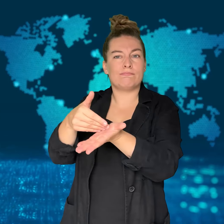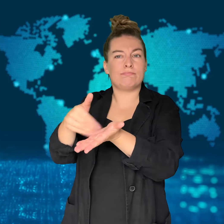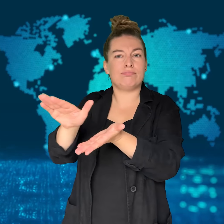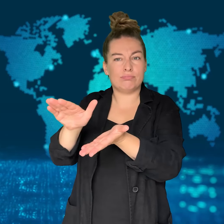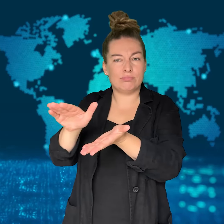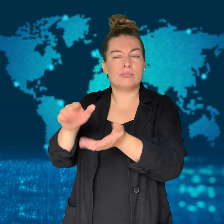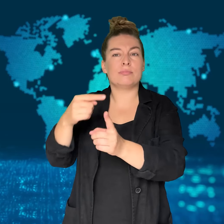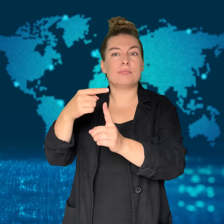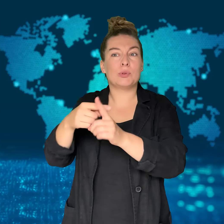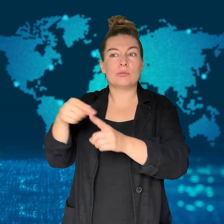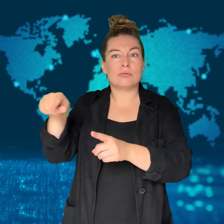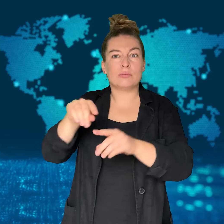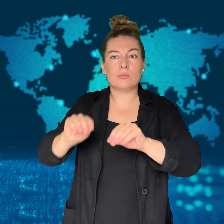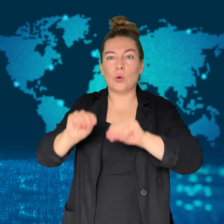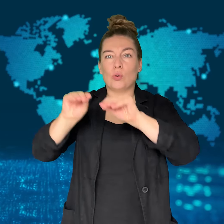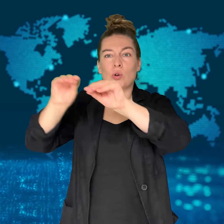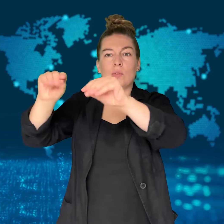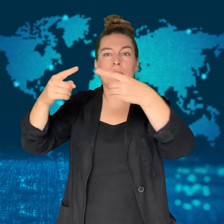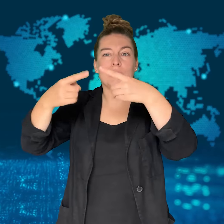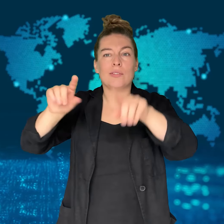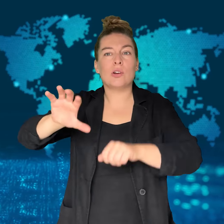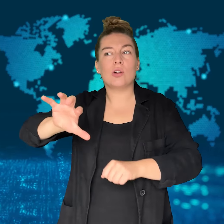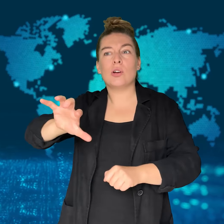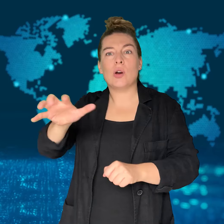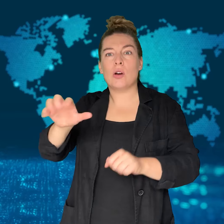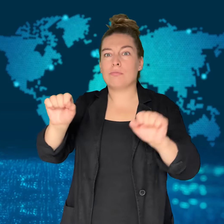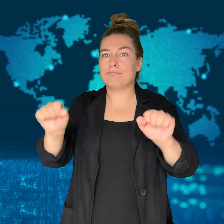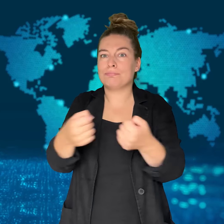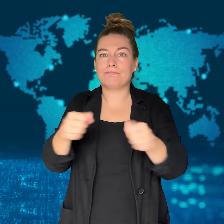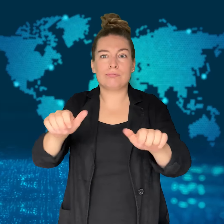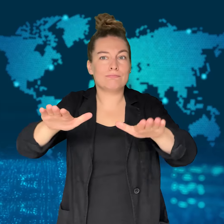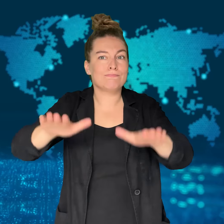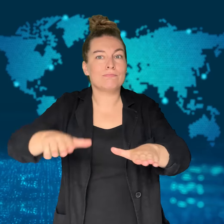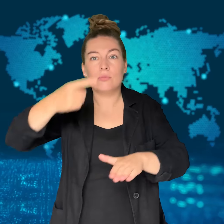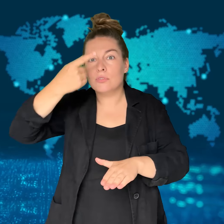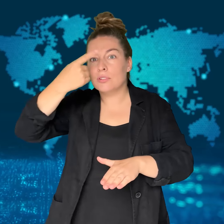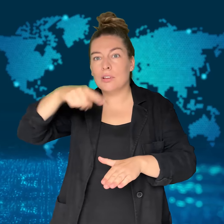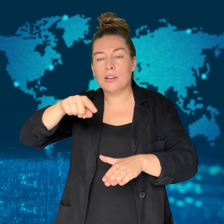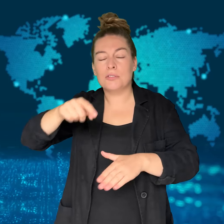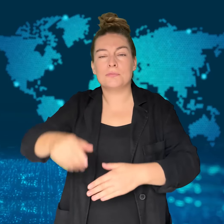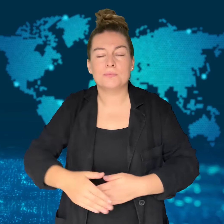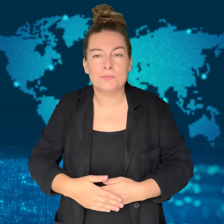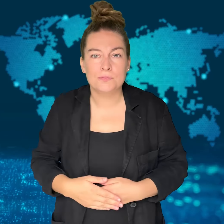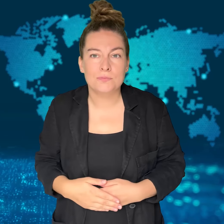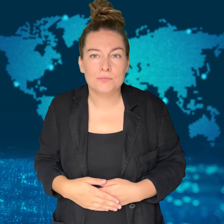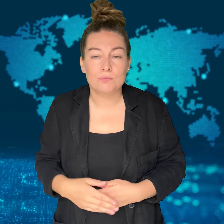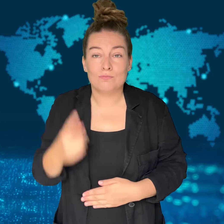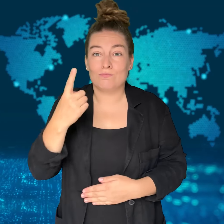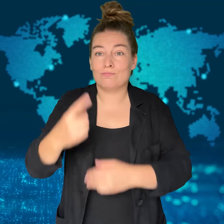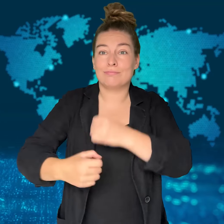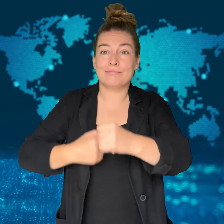Billionaire Shinawatra and the aunt were both removed from office